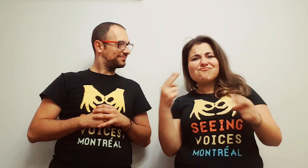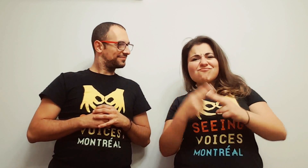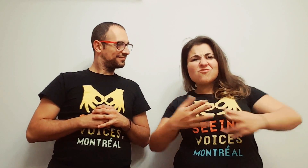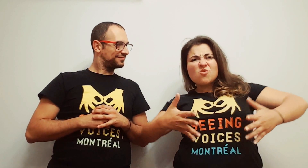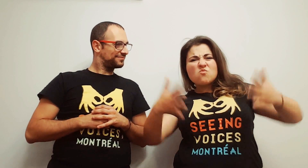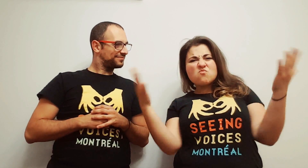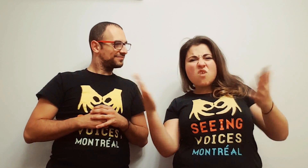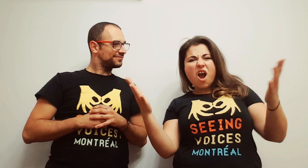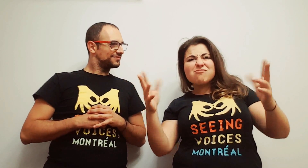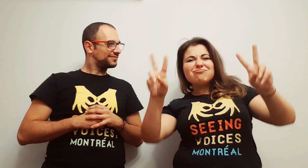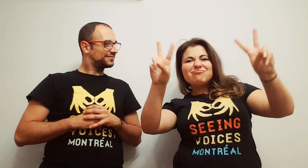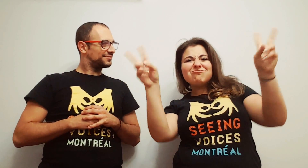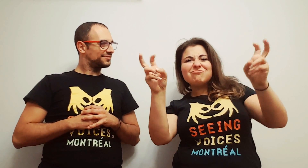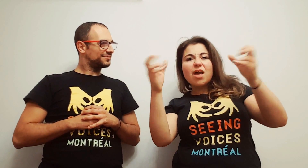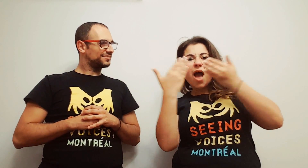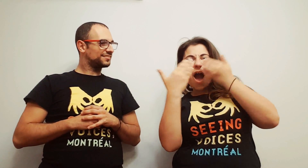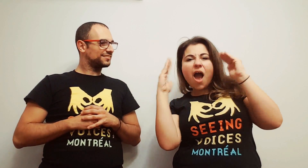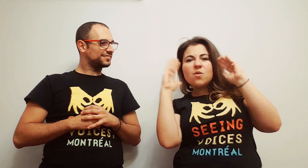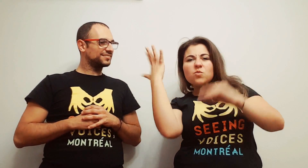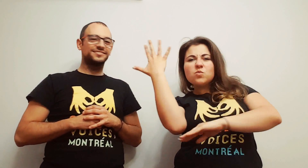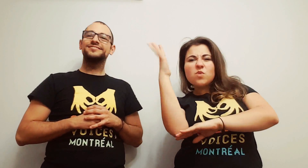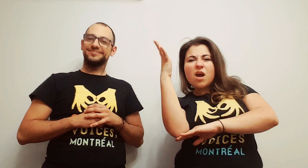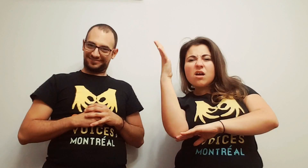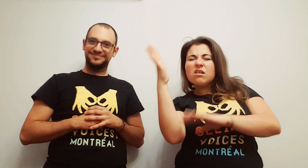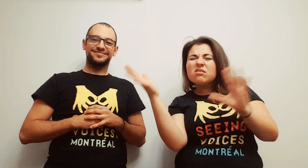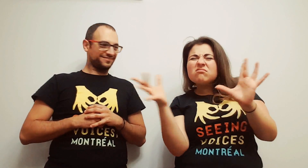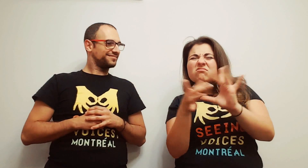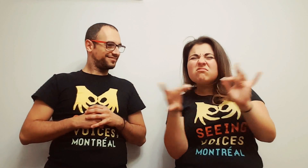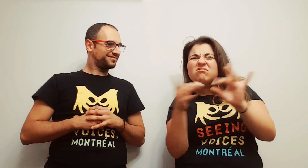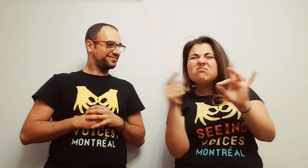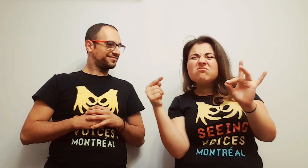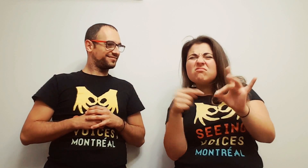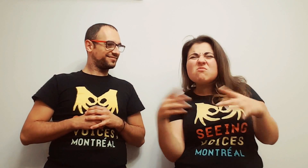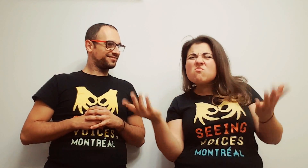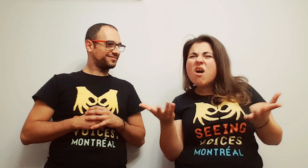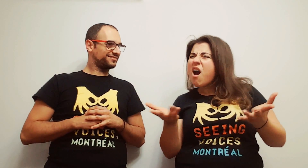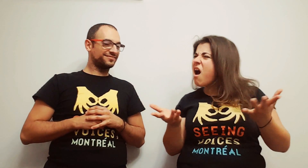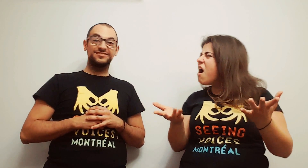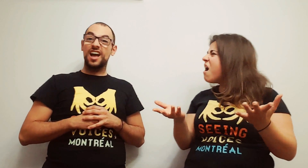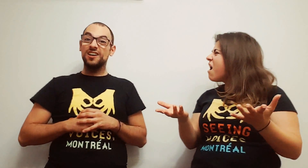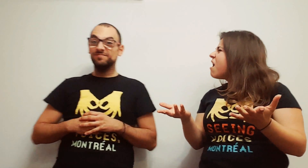The play is called, "The Halloween Tree". What's the story about?